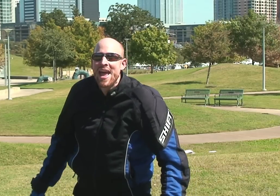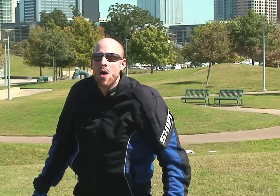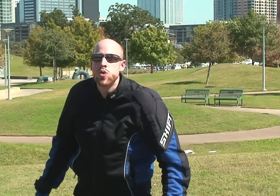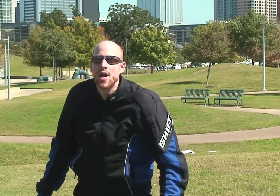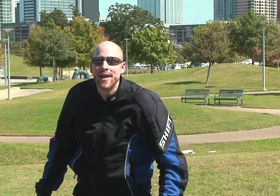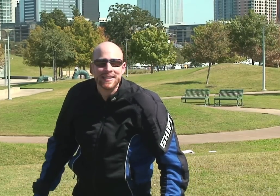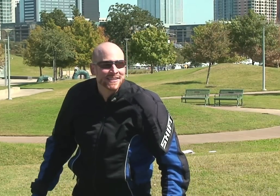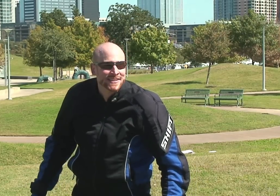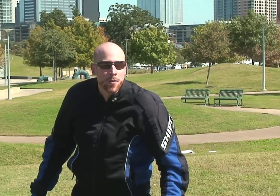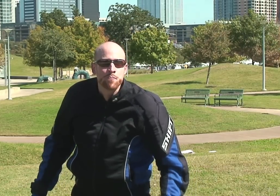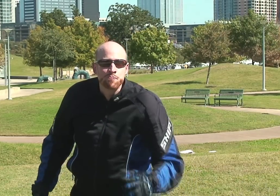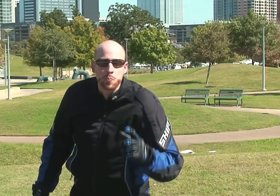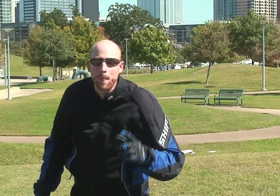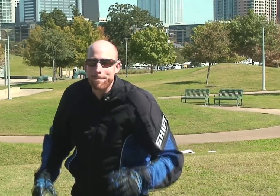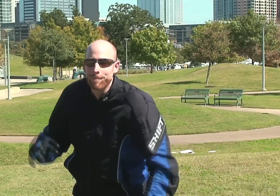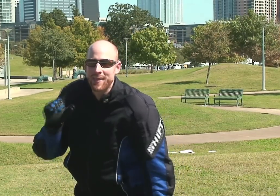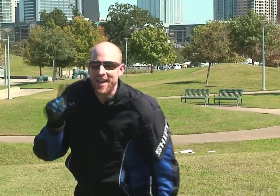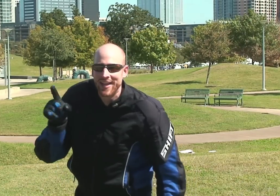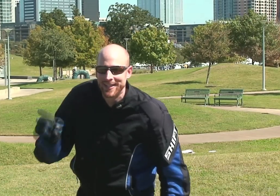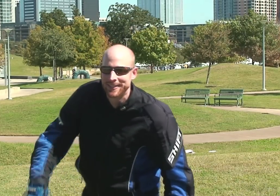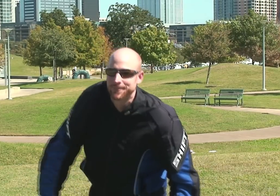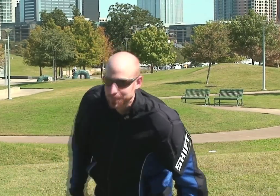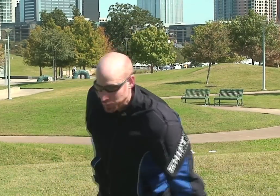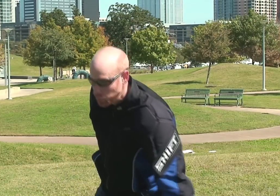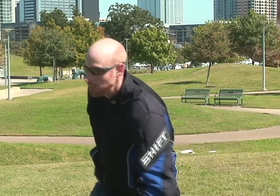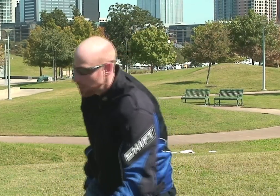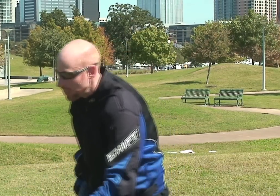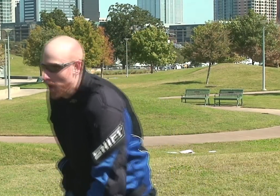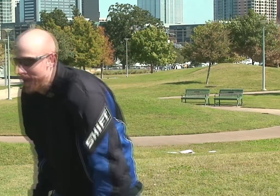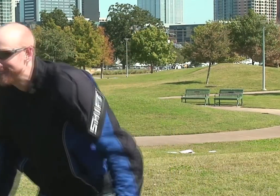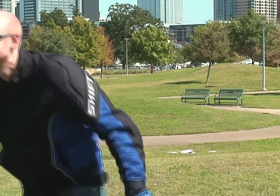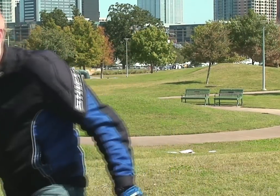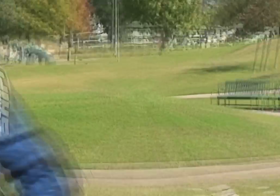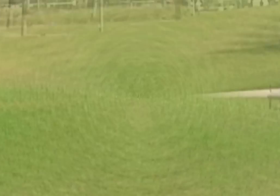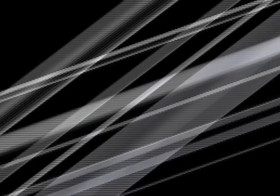Whoo! Yeah. I'll just… yeah.